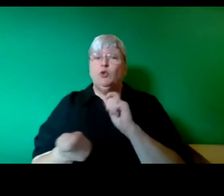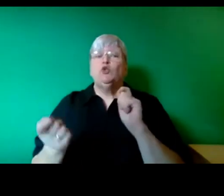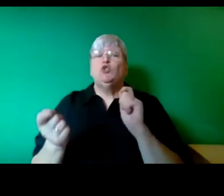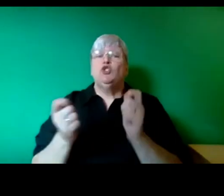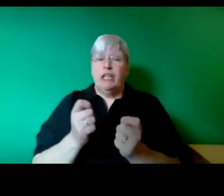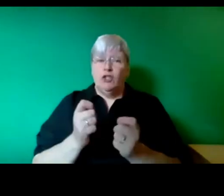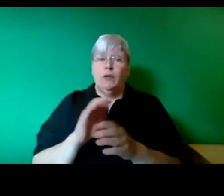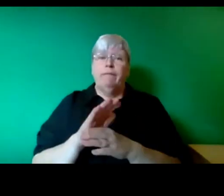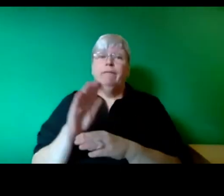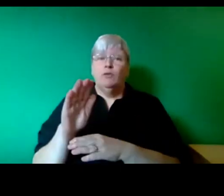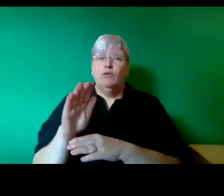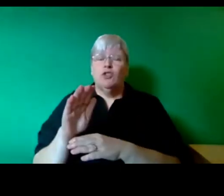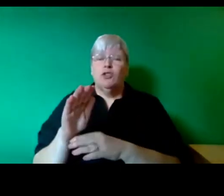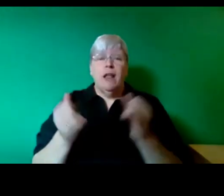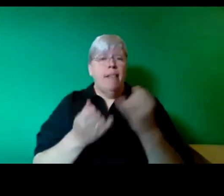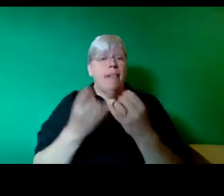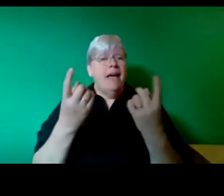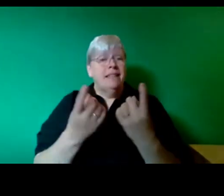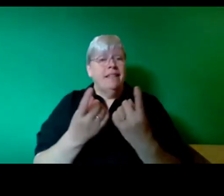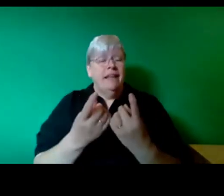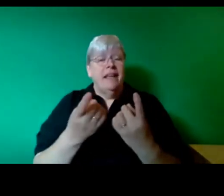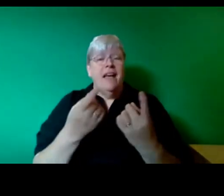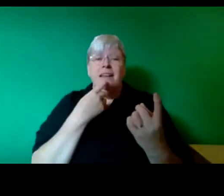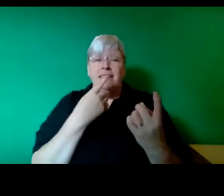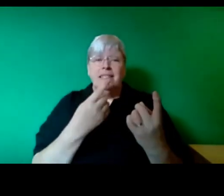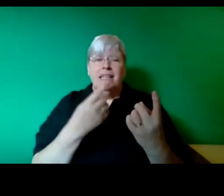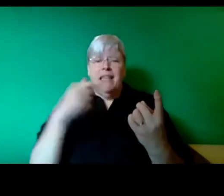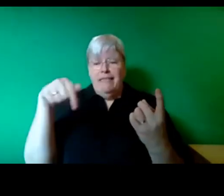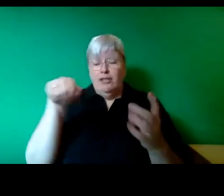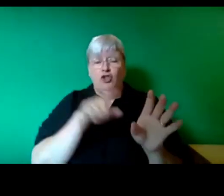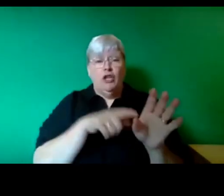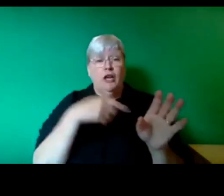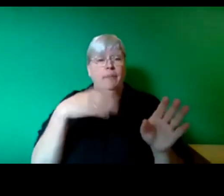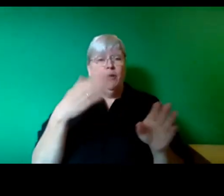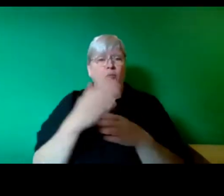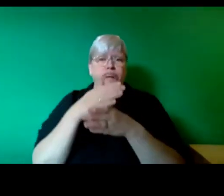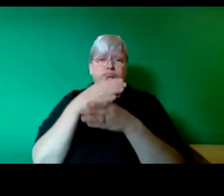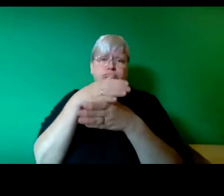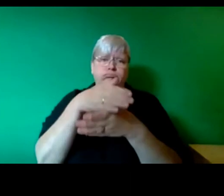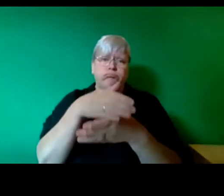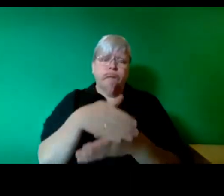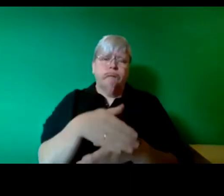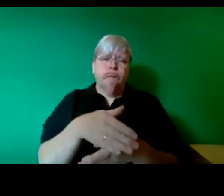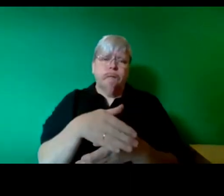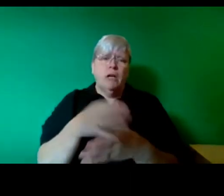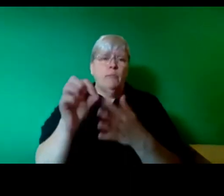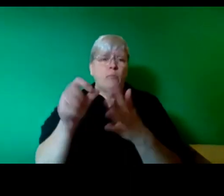Last point I'll say is all of this year we've been working really hard on a project called the Trade